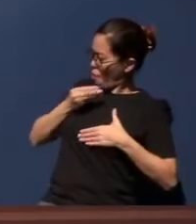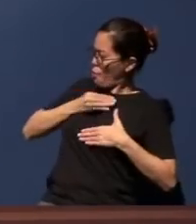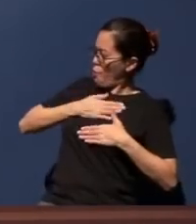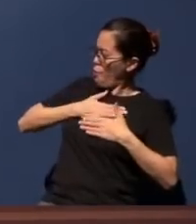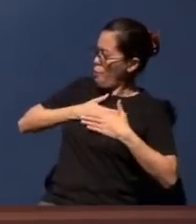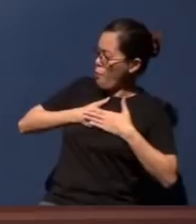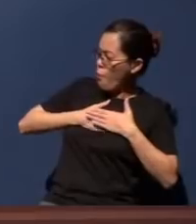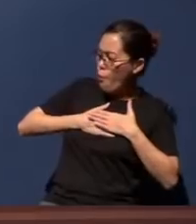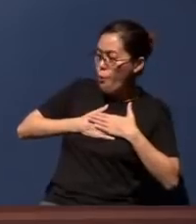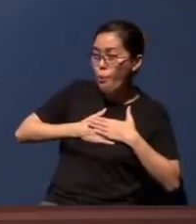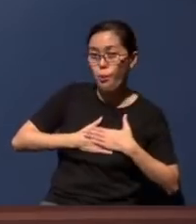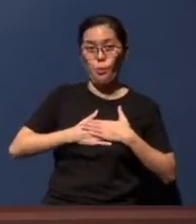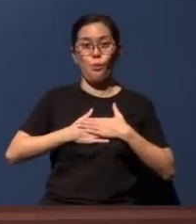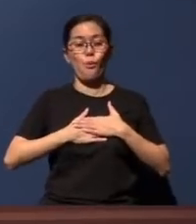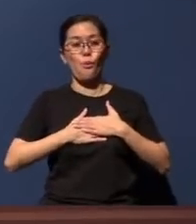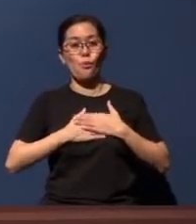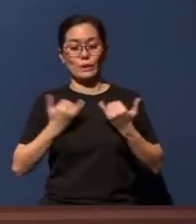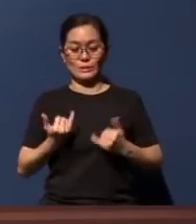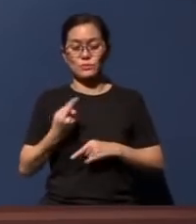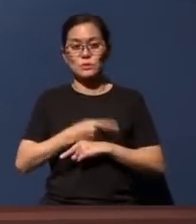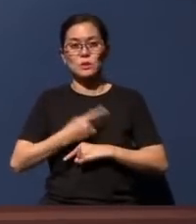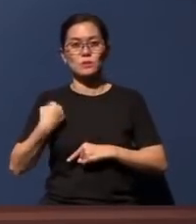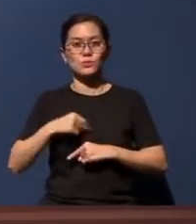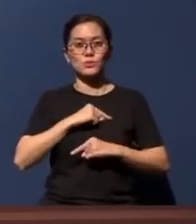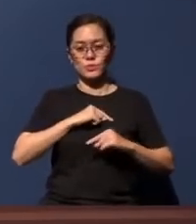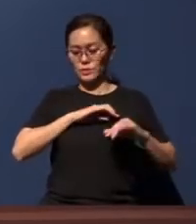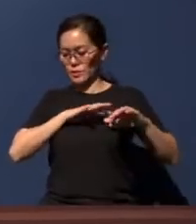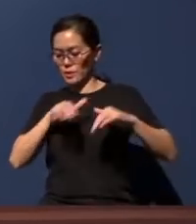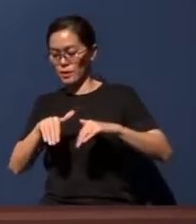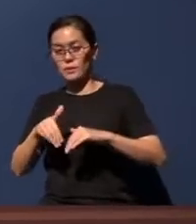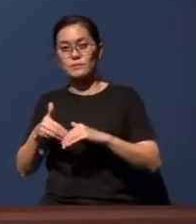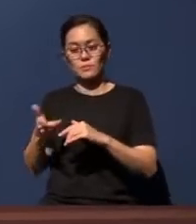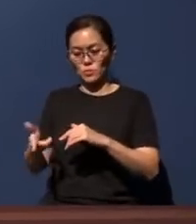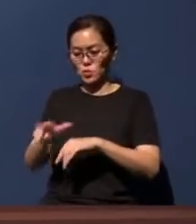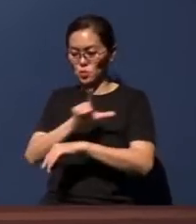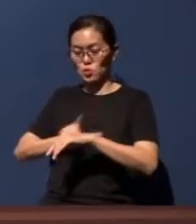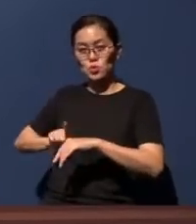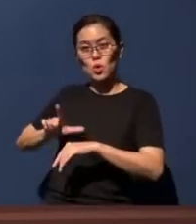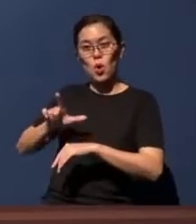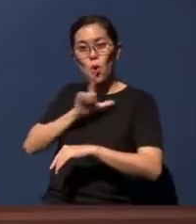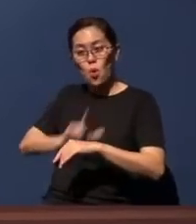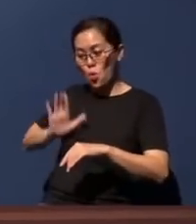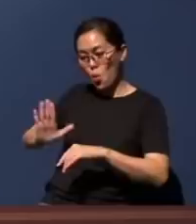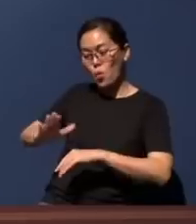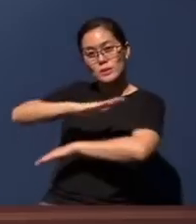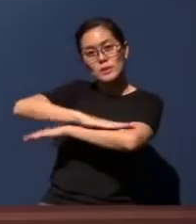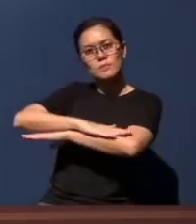And so today, as we come before the Lord's table, I urge all of us to come with reverence,